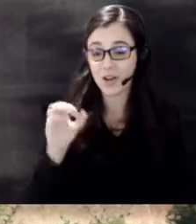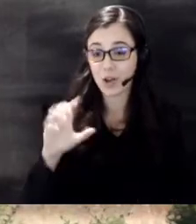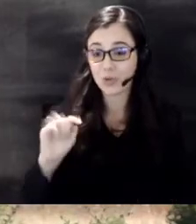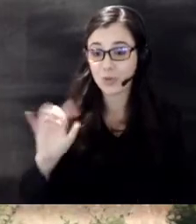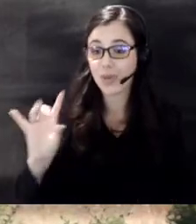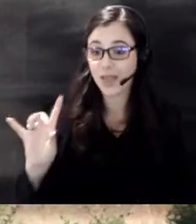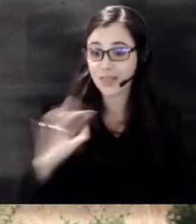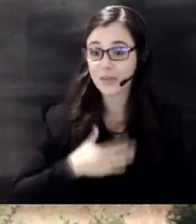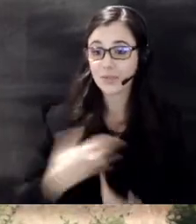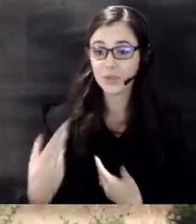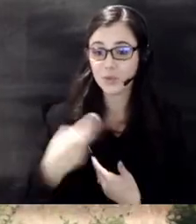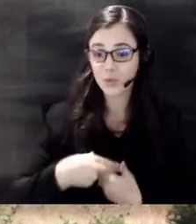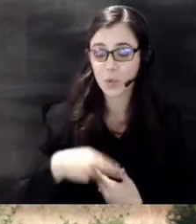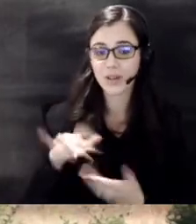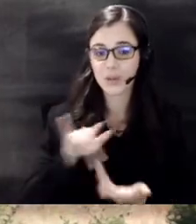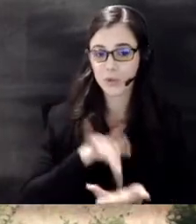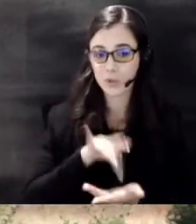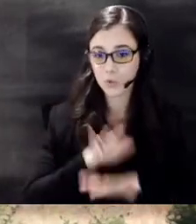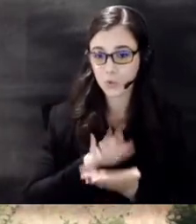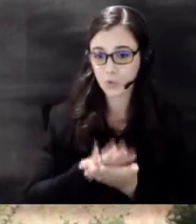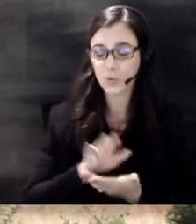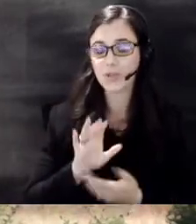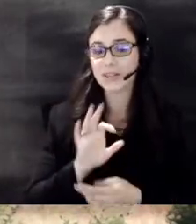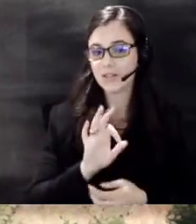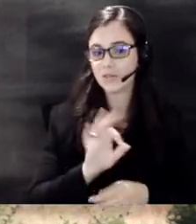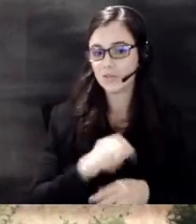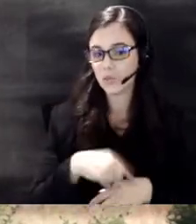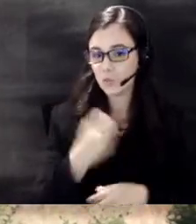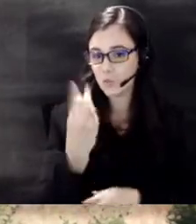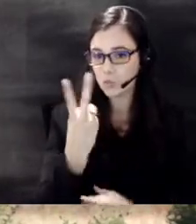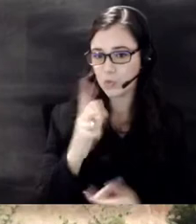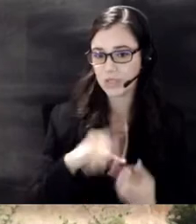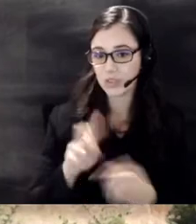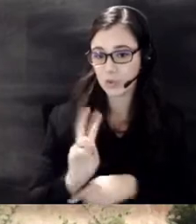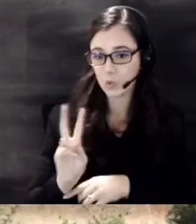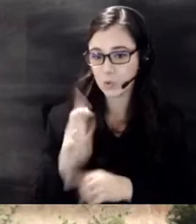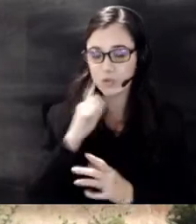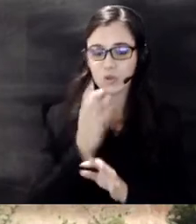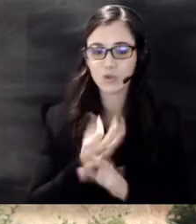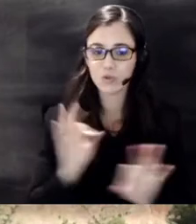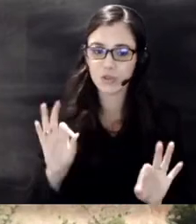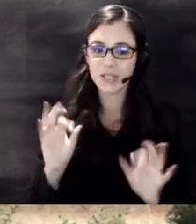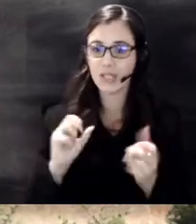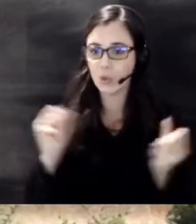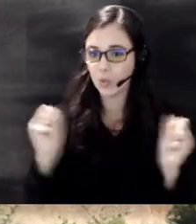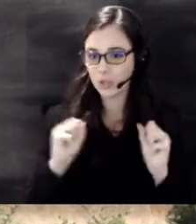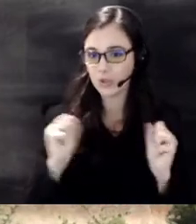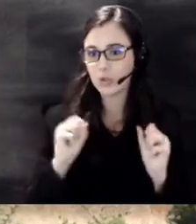at Jordan Middle School from noon to 2 p.m for a free winter weather Readiness event with our